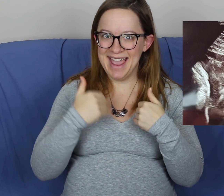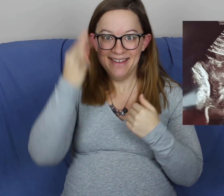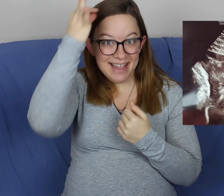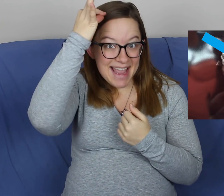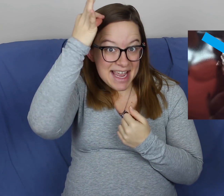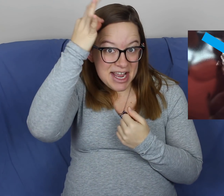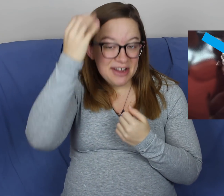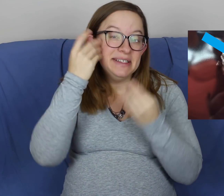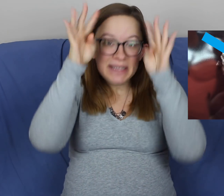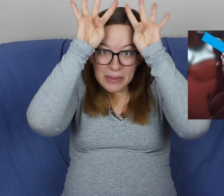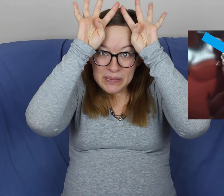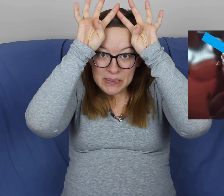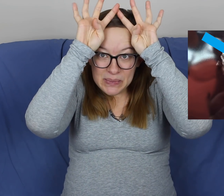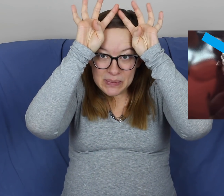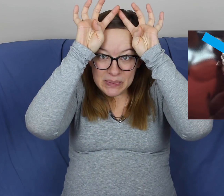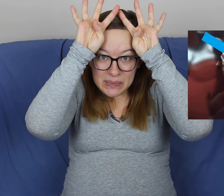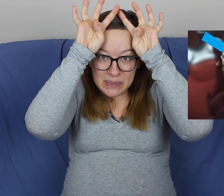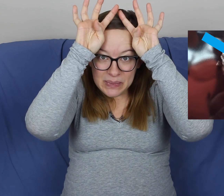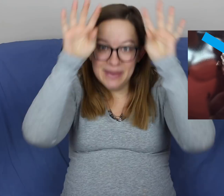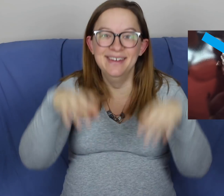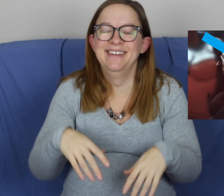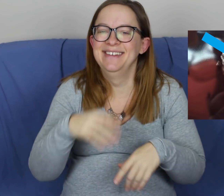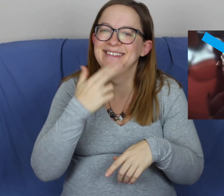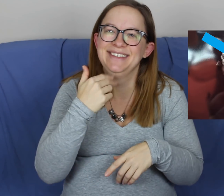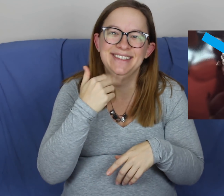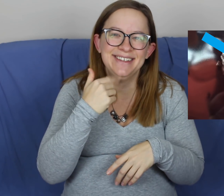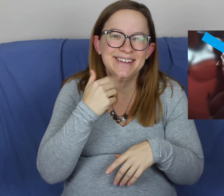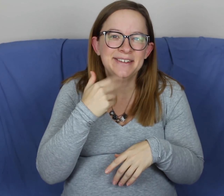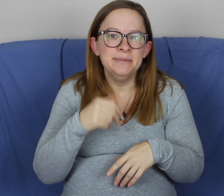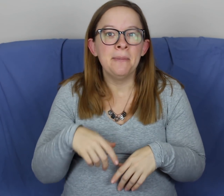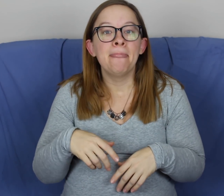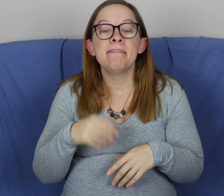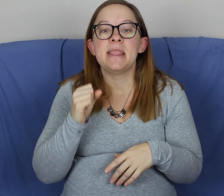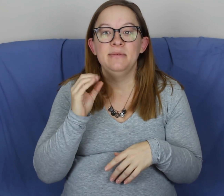and it has some hair! Looks kind of like that. Really cute!